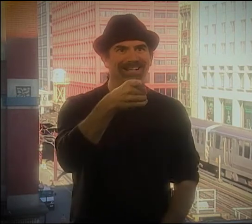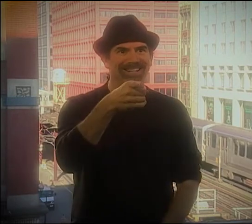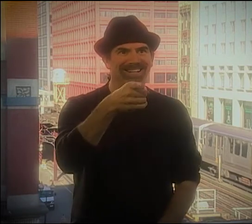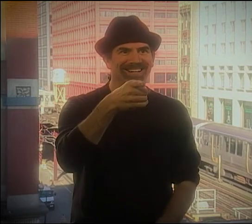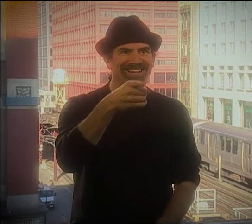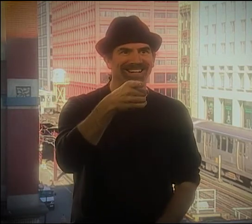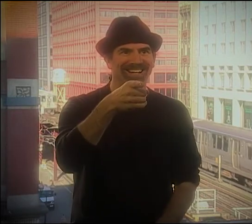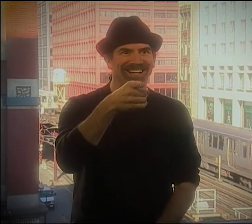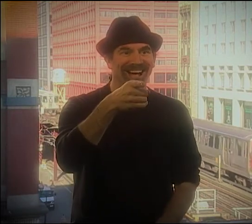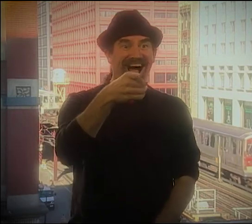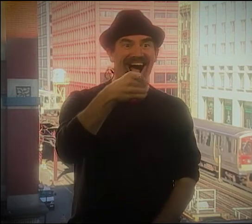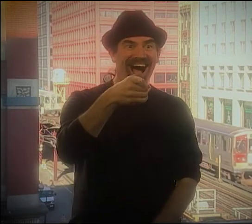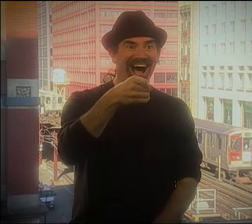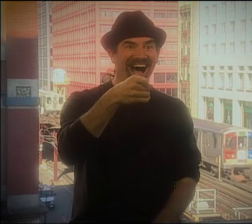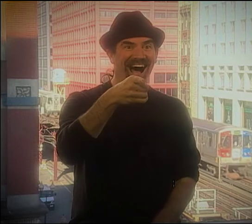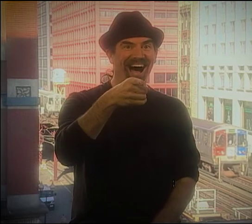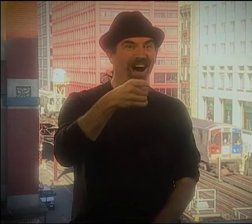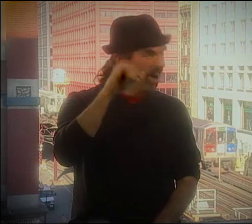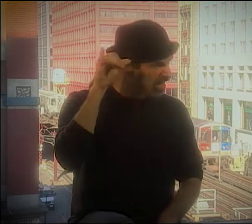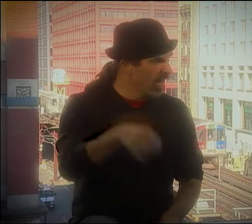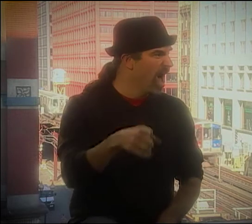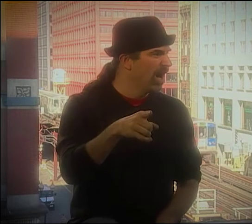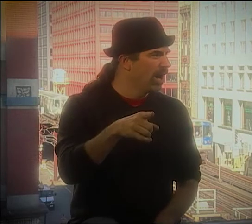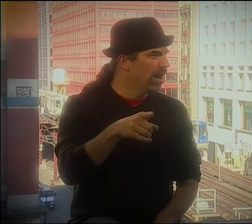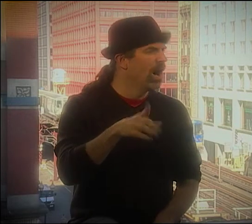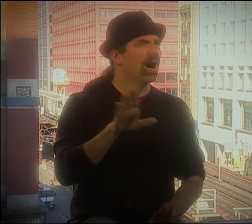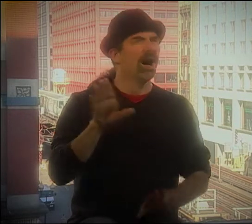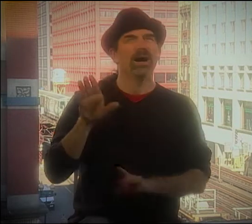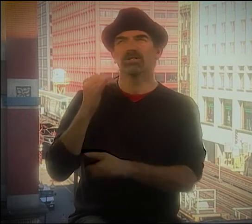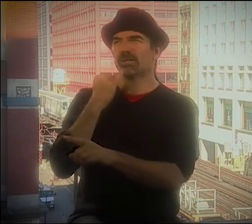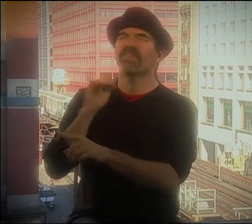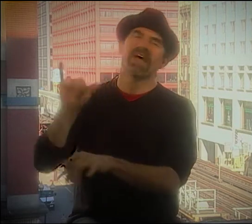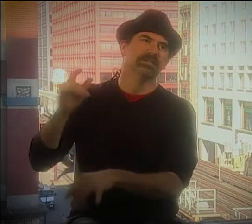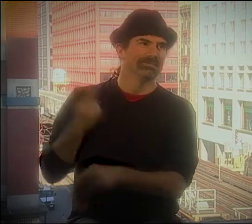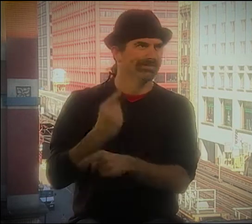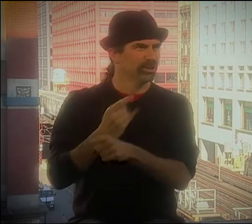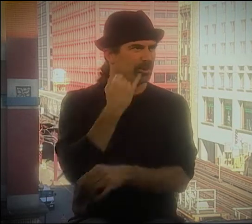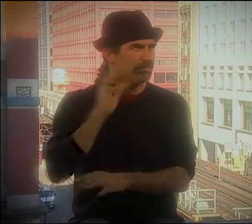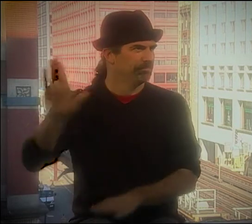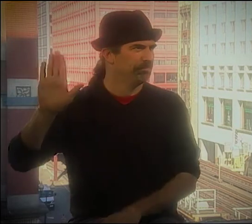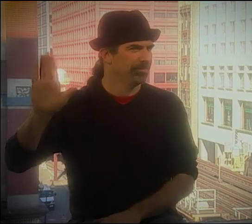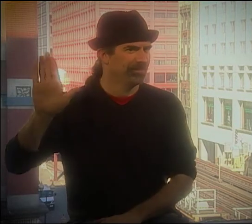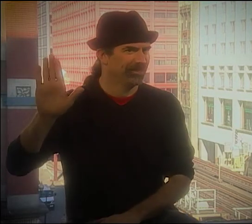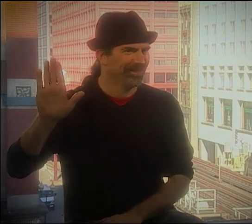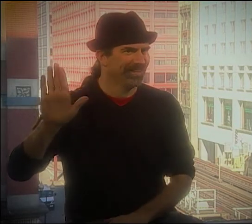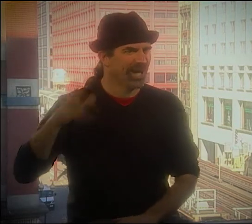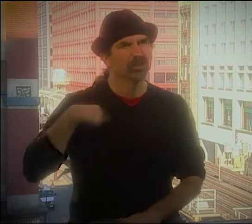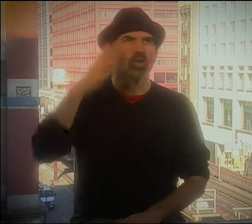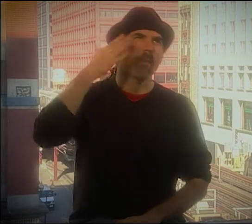AND THERE'S THE GUY WITH THE BEARD! "YOU'RE THAT GUY?" AND I WENT, "OH, YEAH."